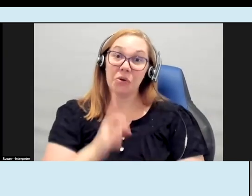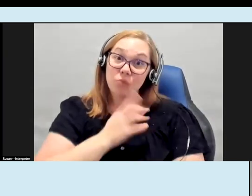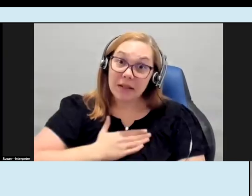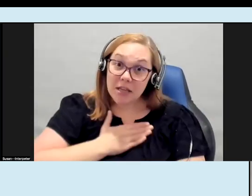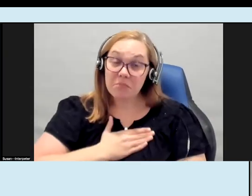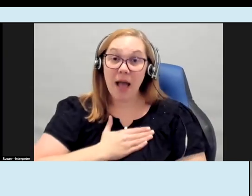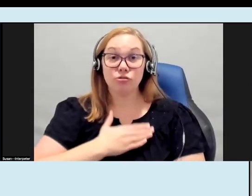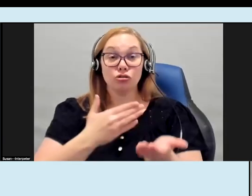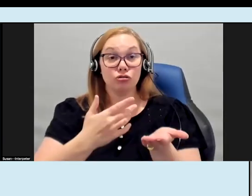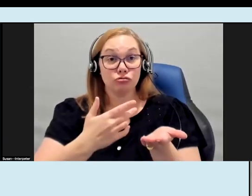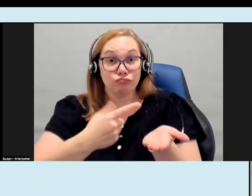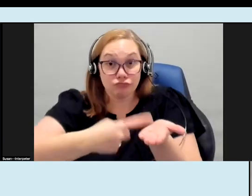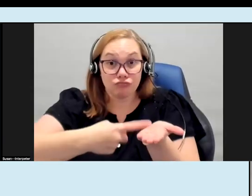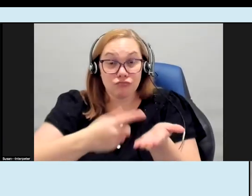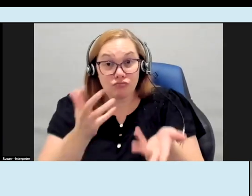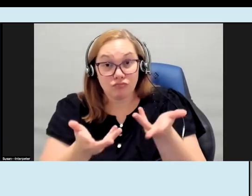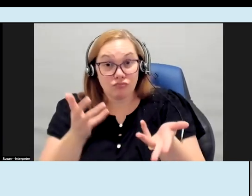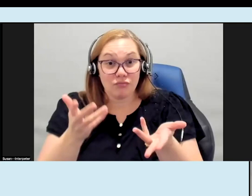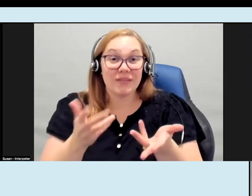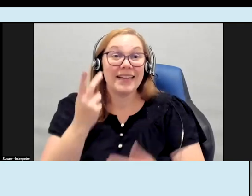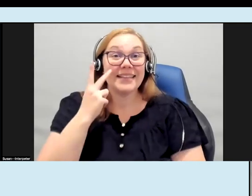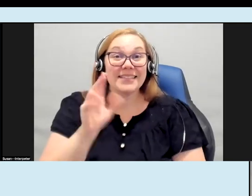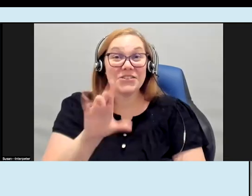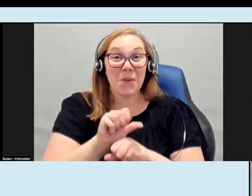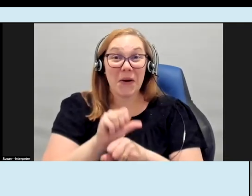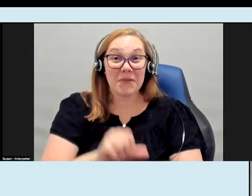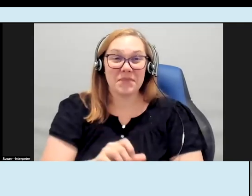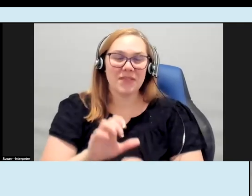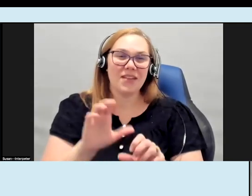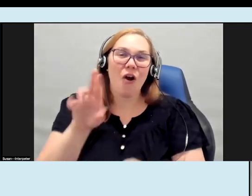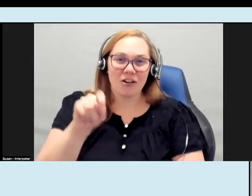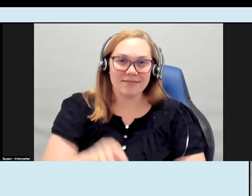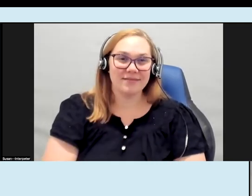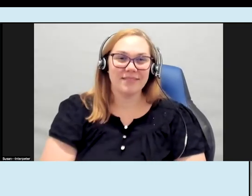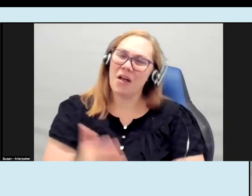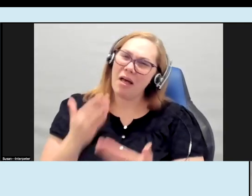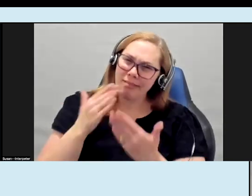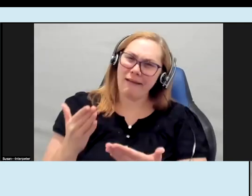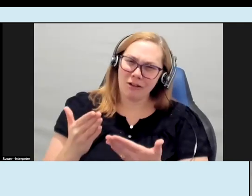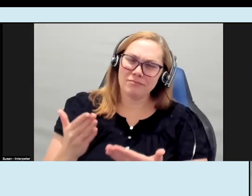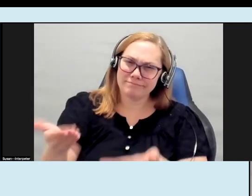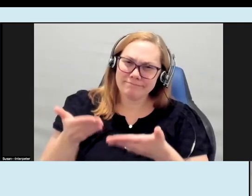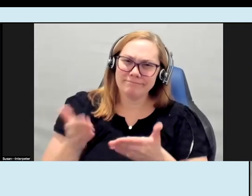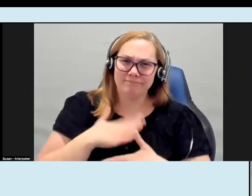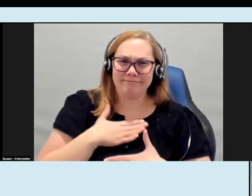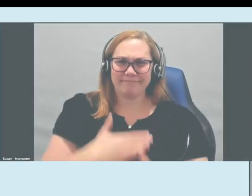to you and seeing all of your work oh thank you so much for having me I really appreciate it course